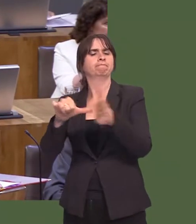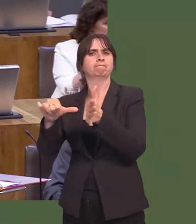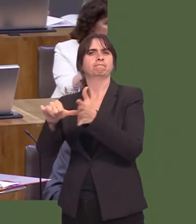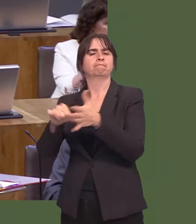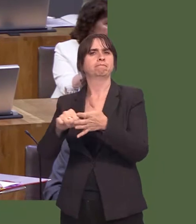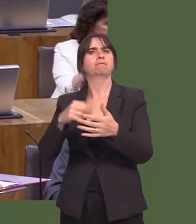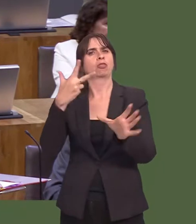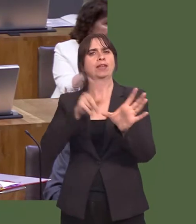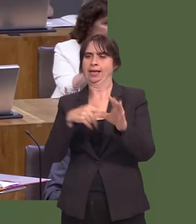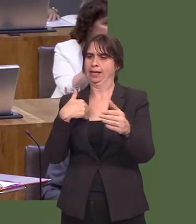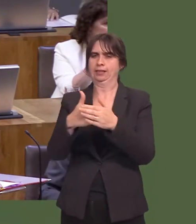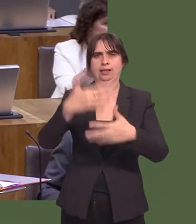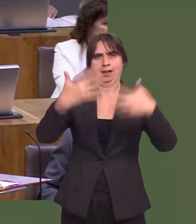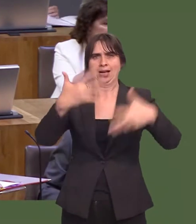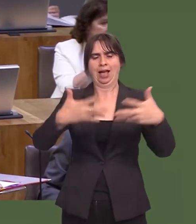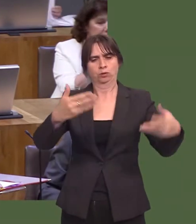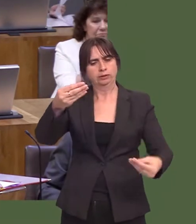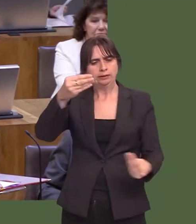why theyíve all been escalated under our NHS intervention arrangements.